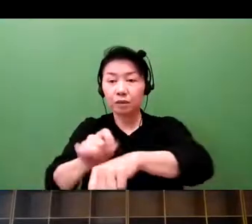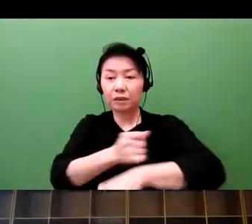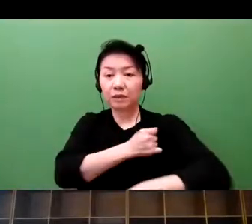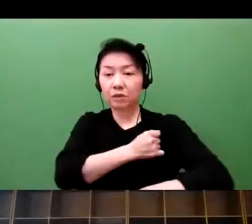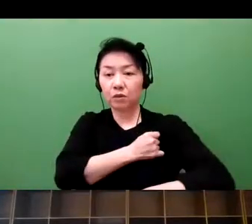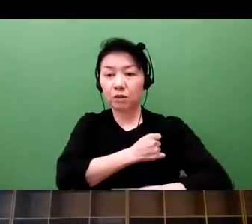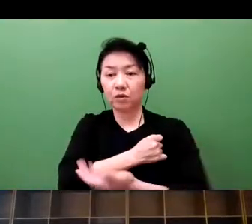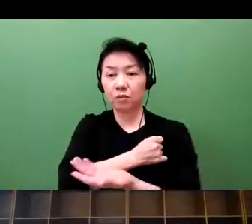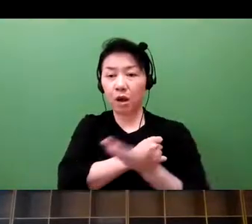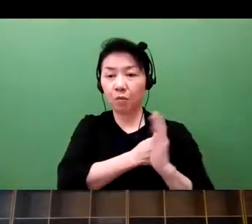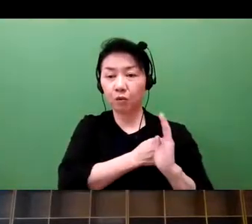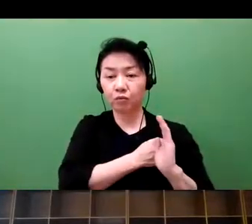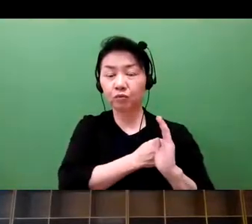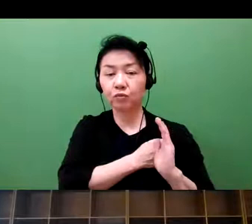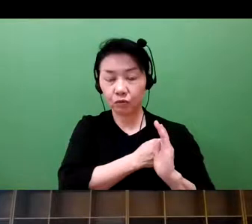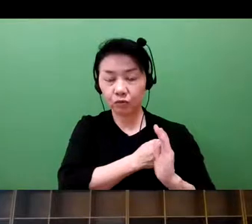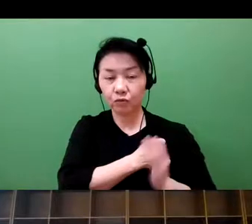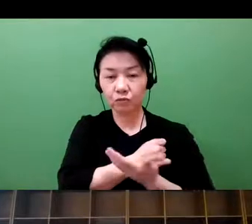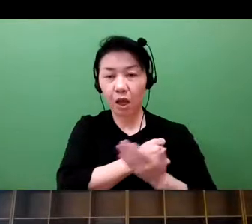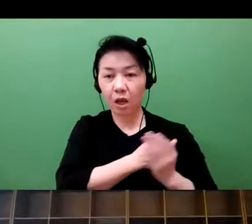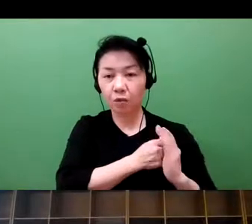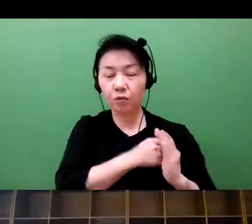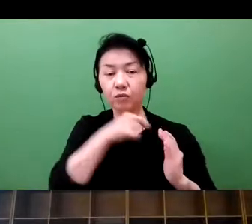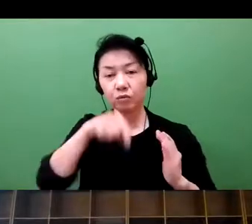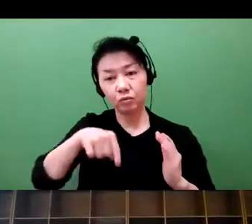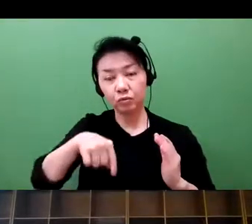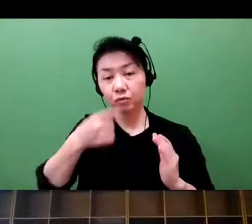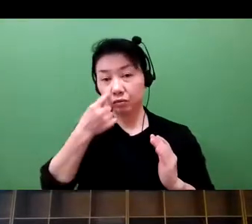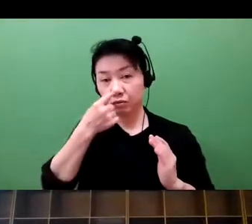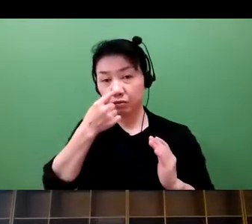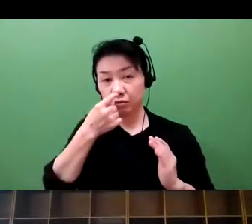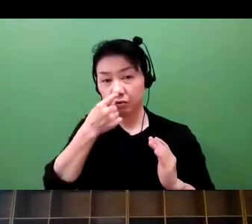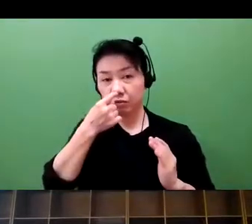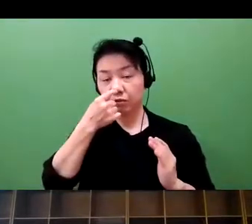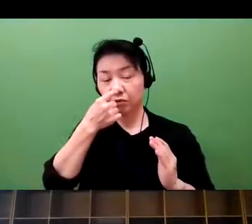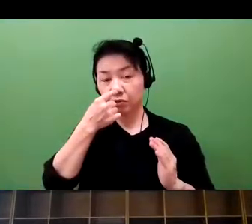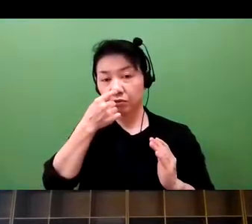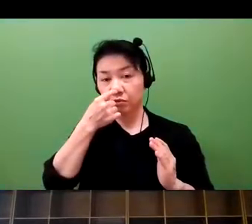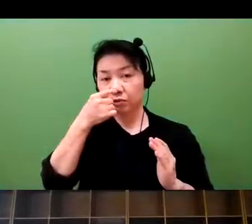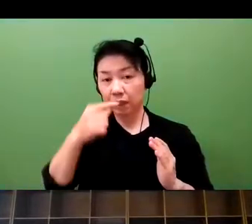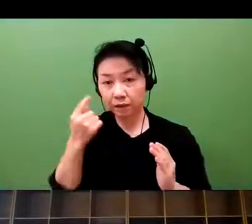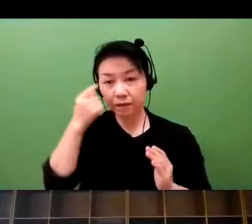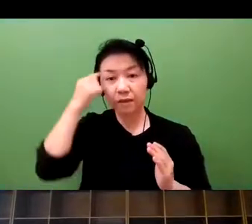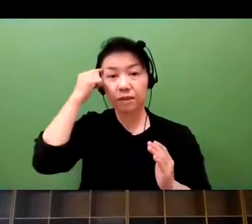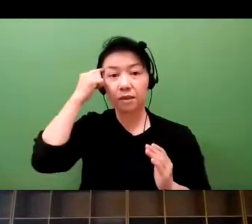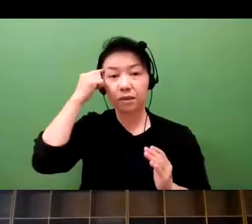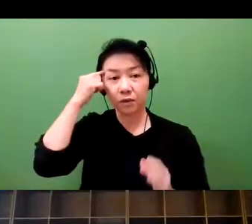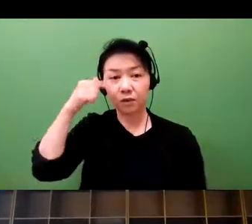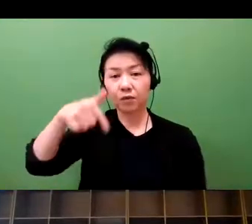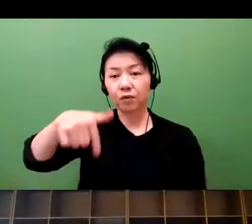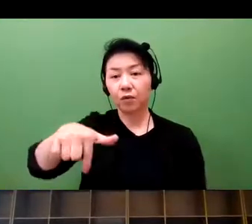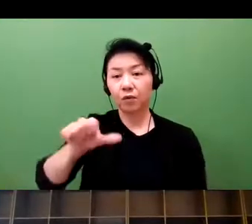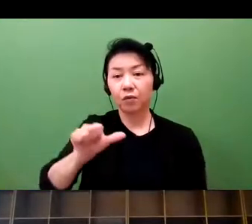But especially the health care industry has direct relationship to life and death.